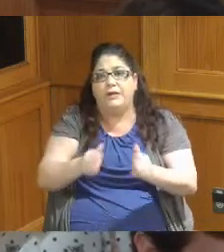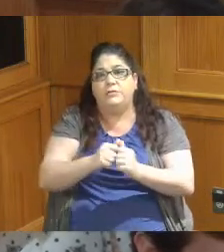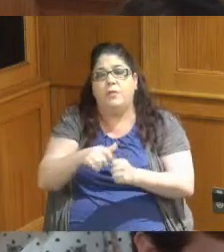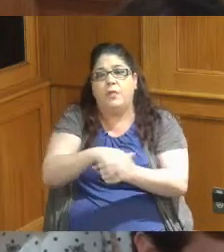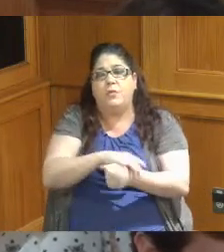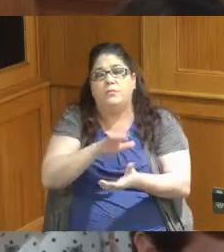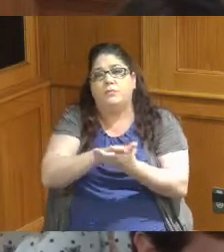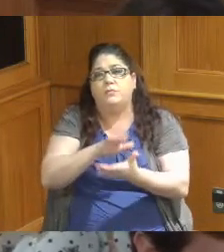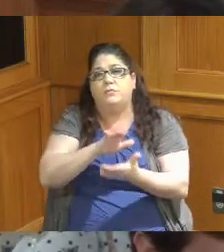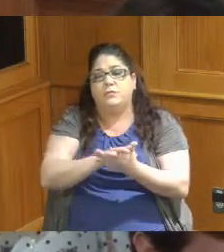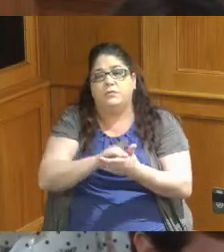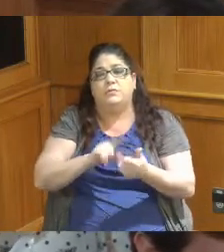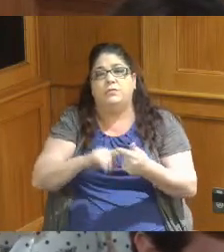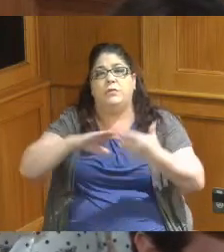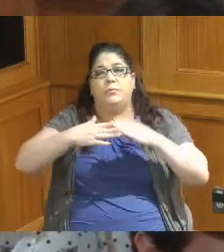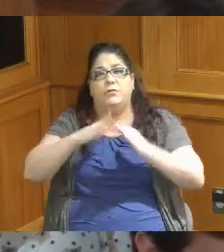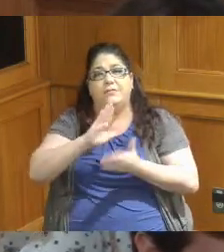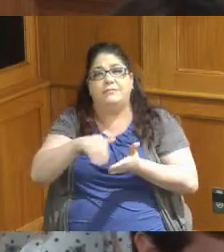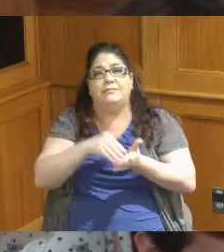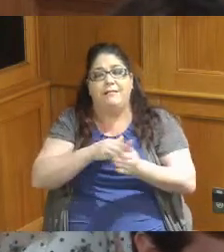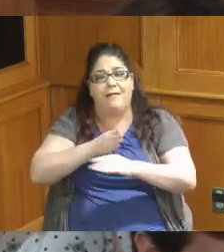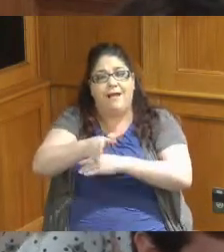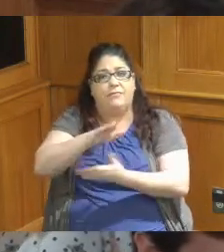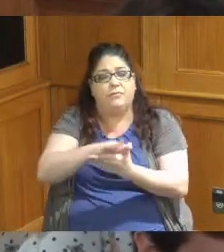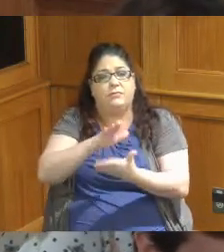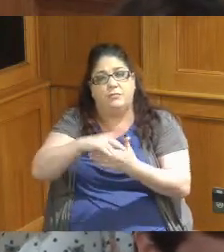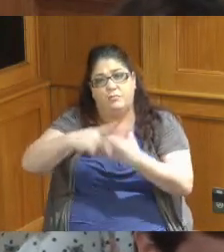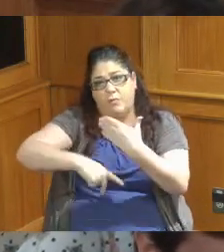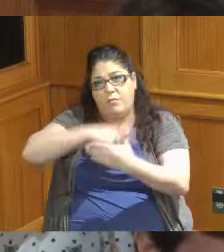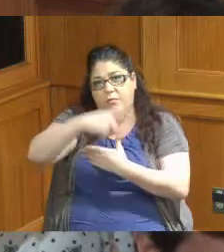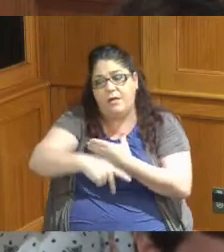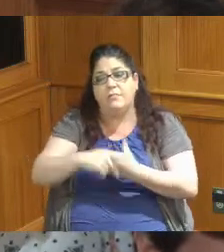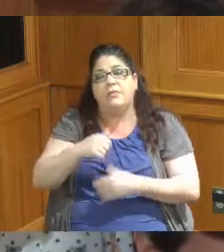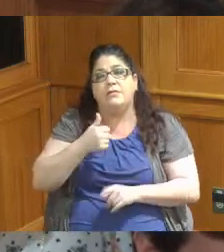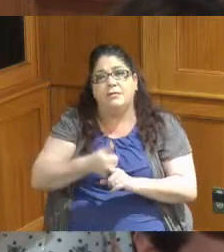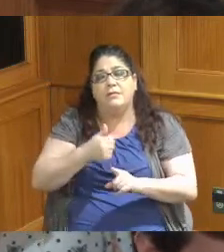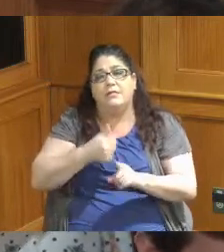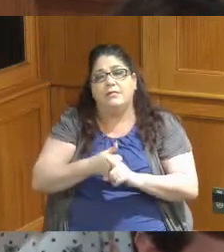and community centers after school programs the girls will experience indoor and outdoor